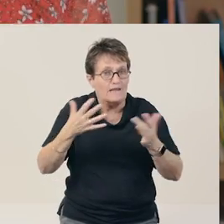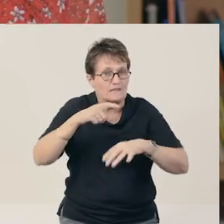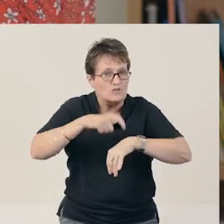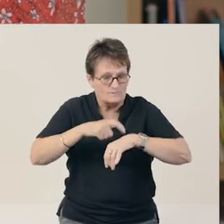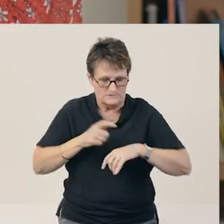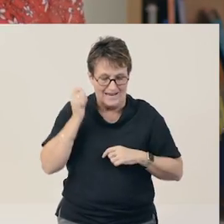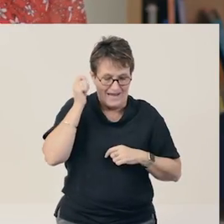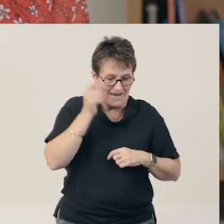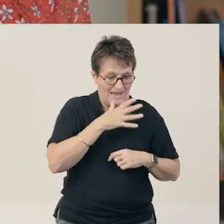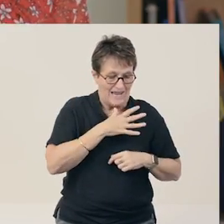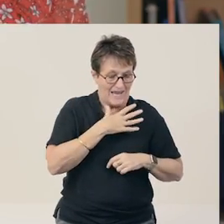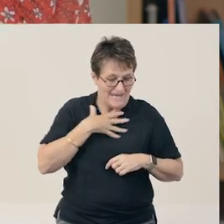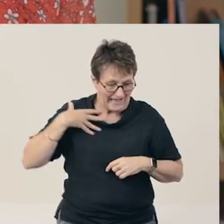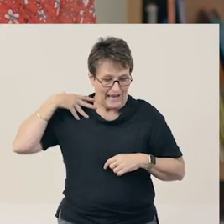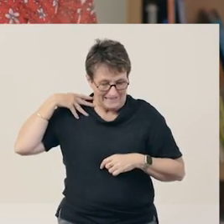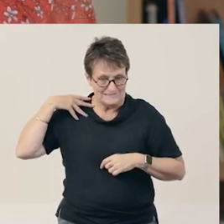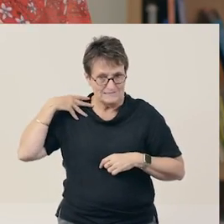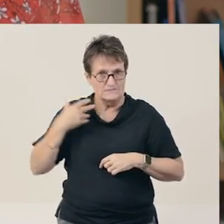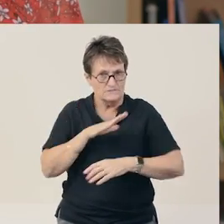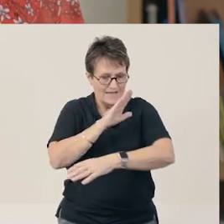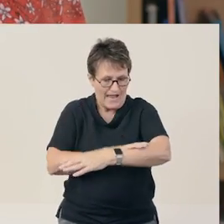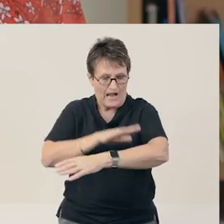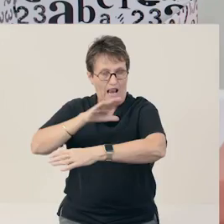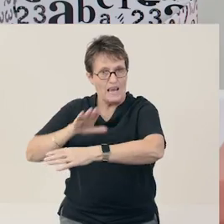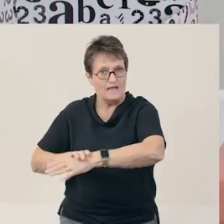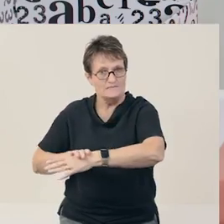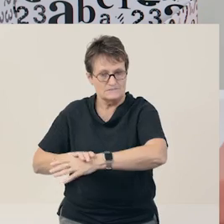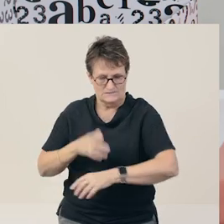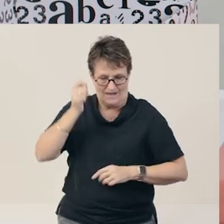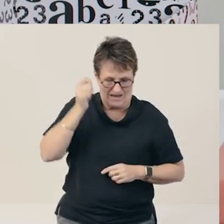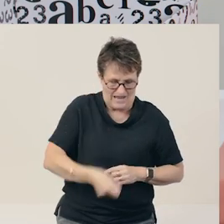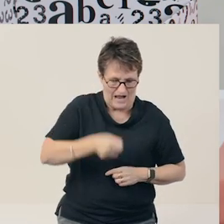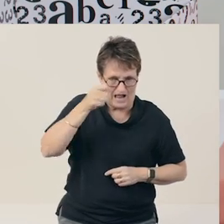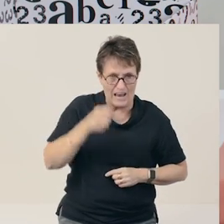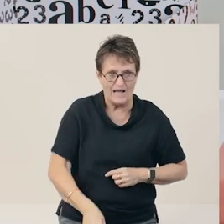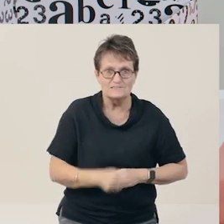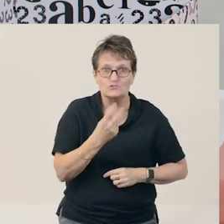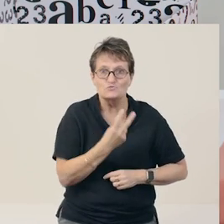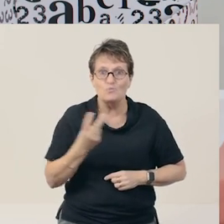Neck- lace. I hit the drum two times.